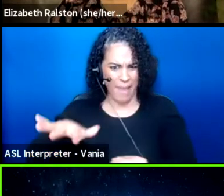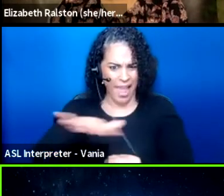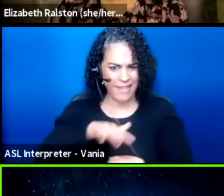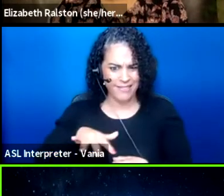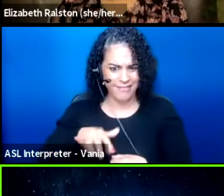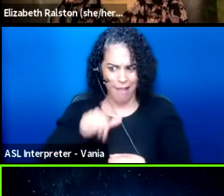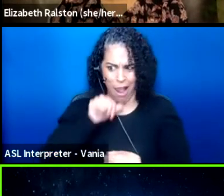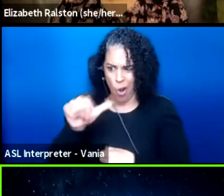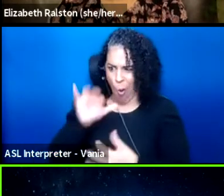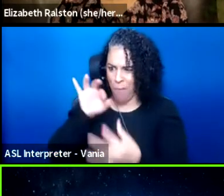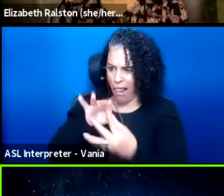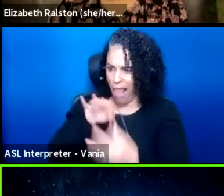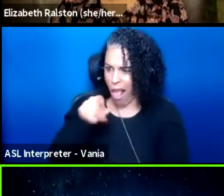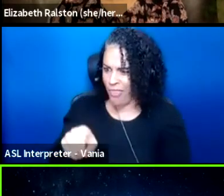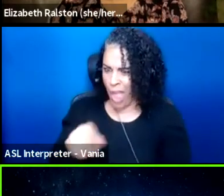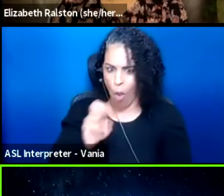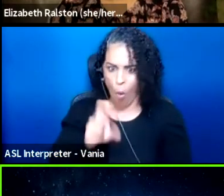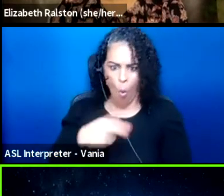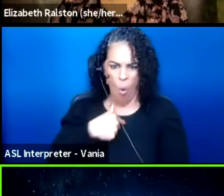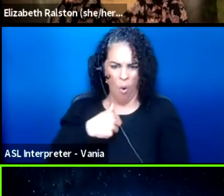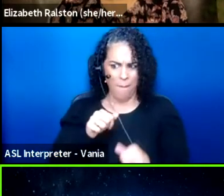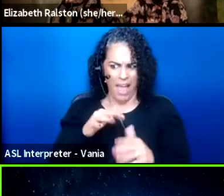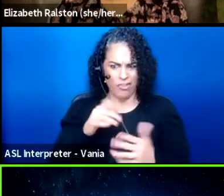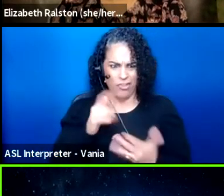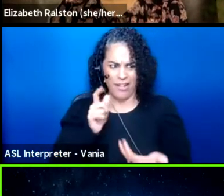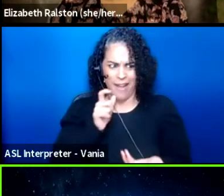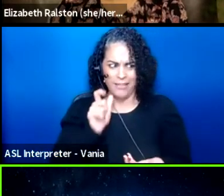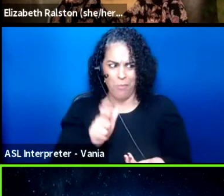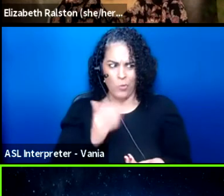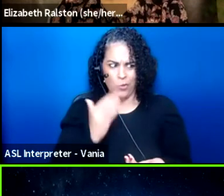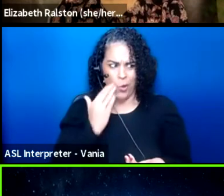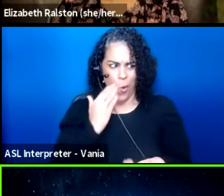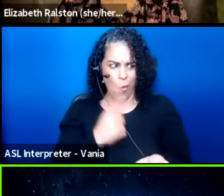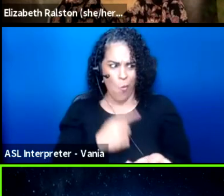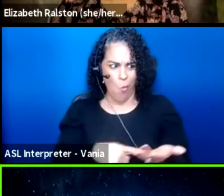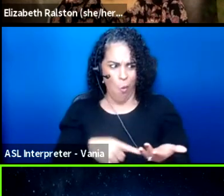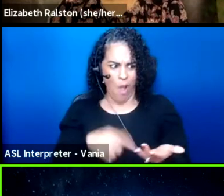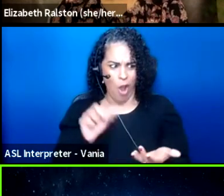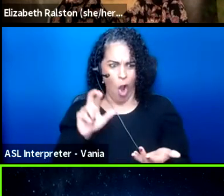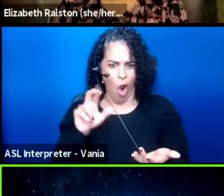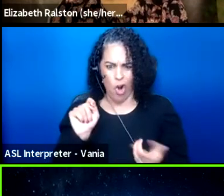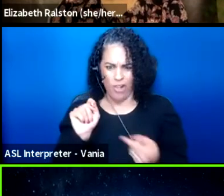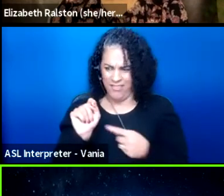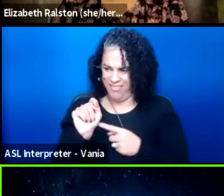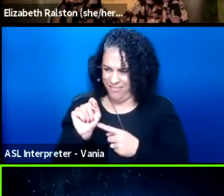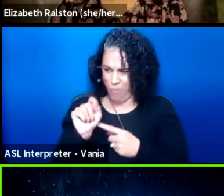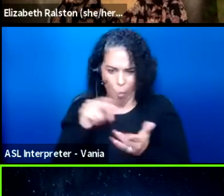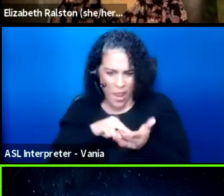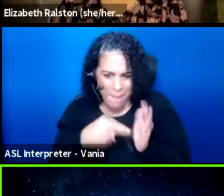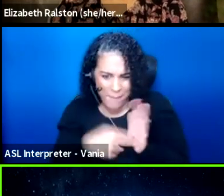or I'm magically not supposed to know what art is, I'm not supposed to know what ballet is